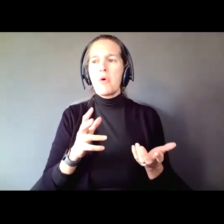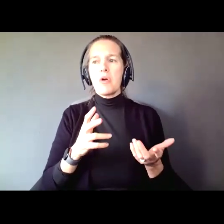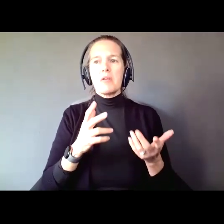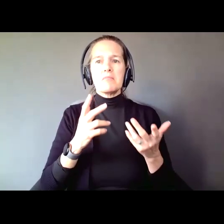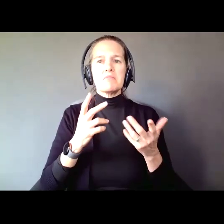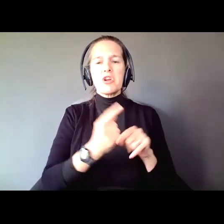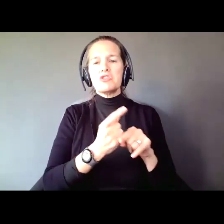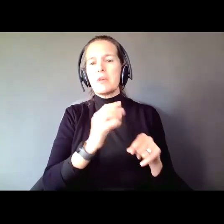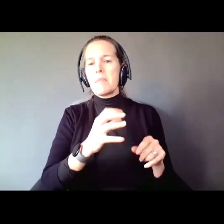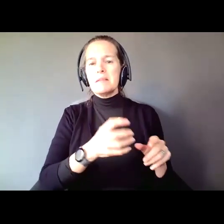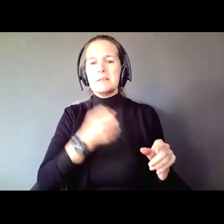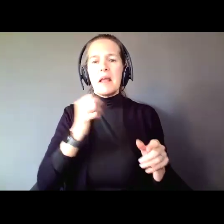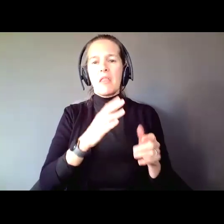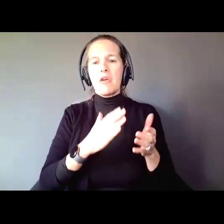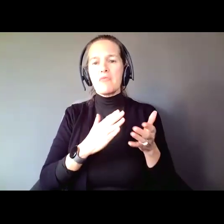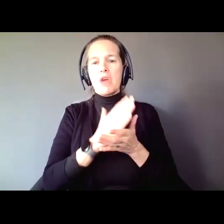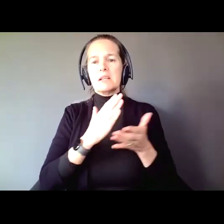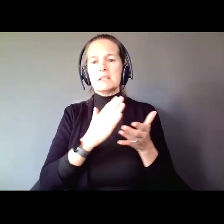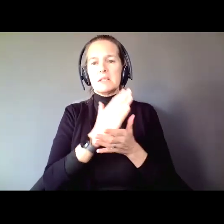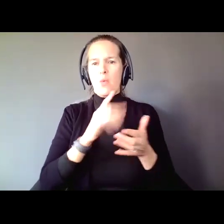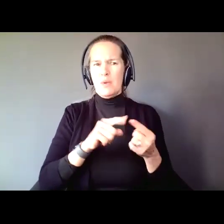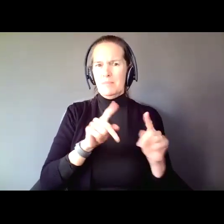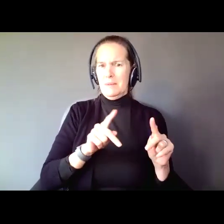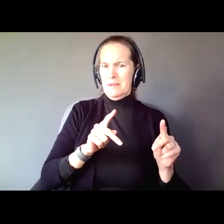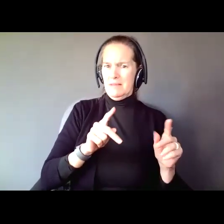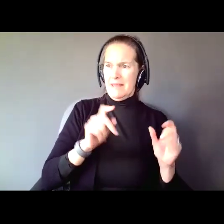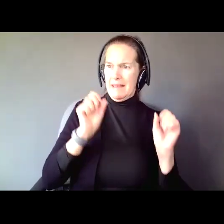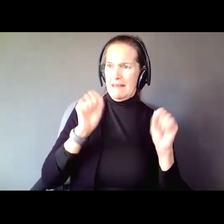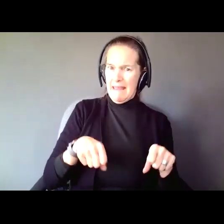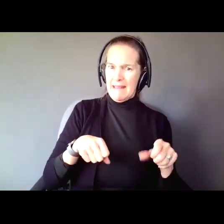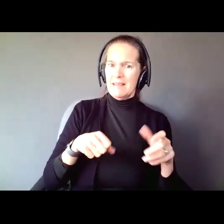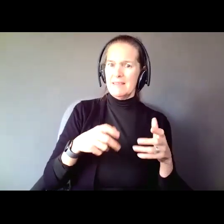more rights than people need to lose them or take away the rights in the first place, when people are able to exercise them. When you have this other person,